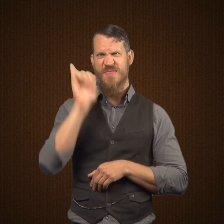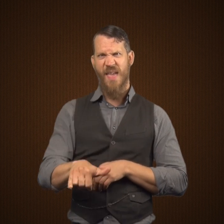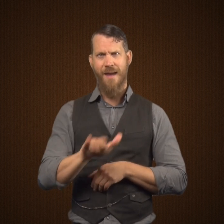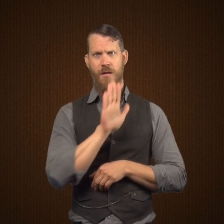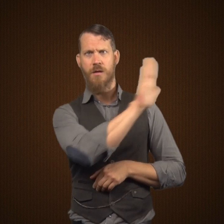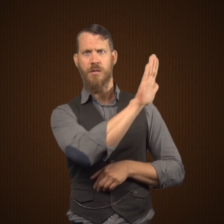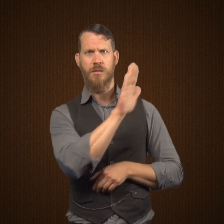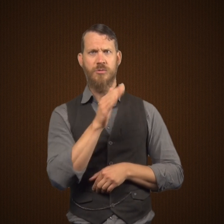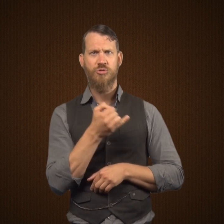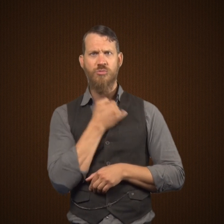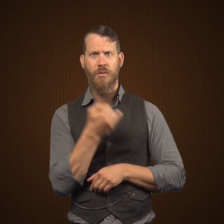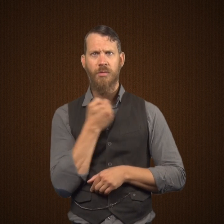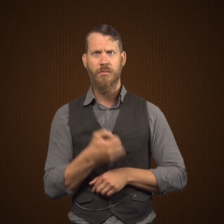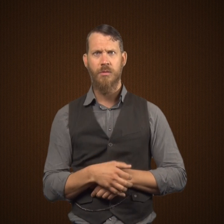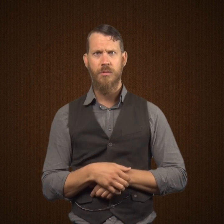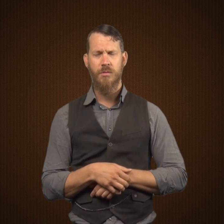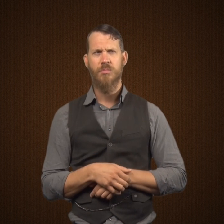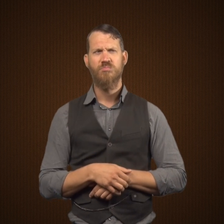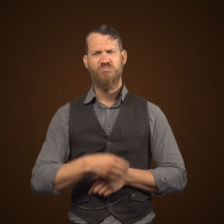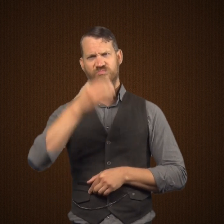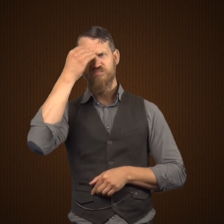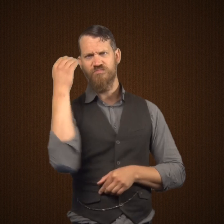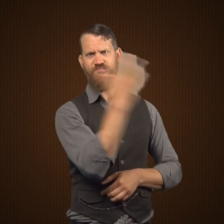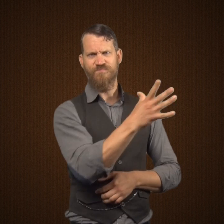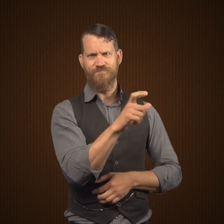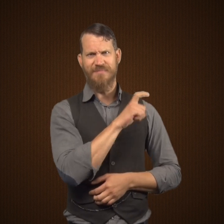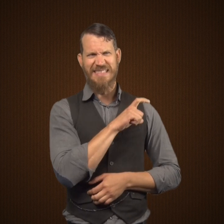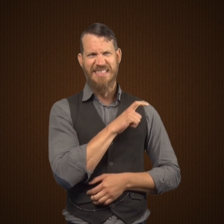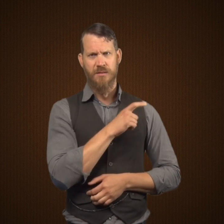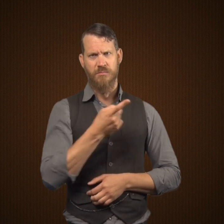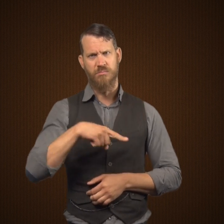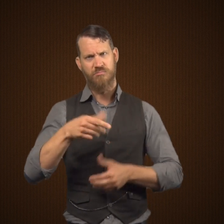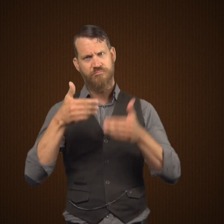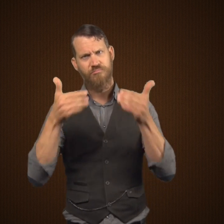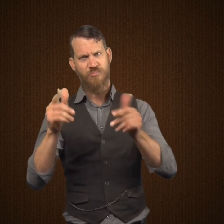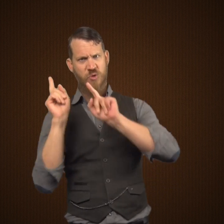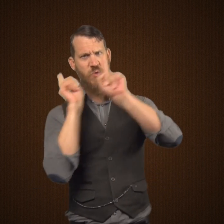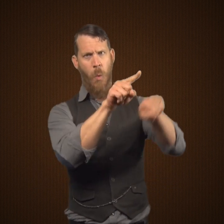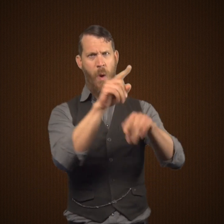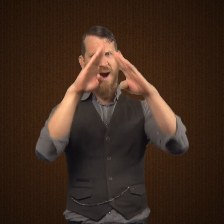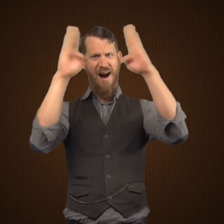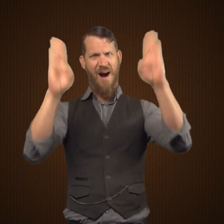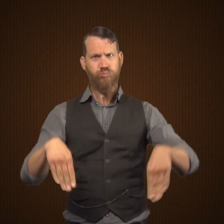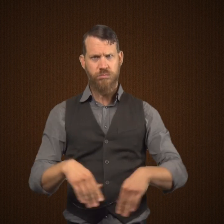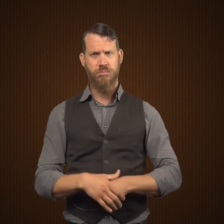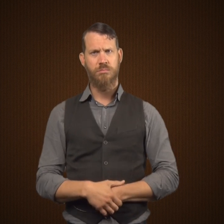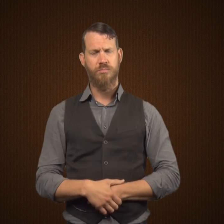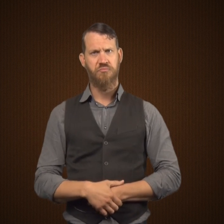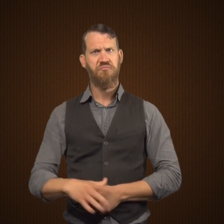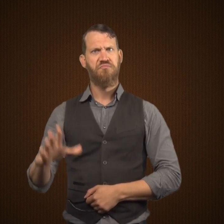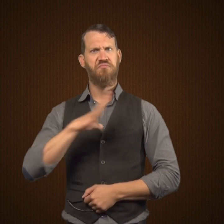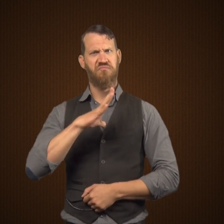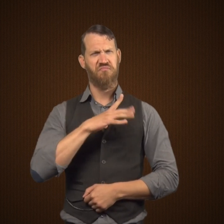Now Mr. Utterson looked at that broken cane and identified it as belonging to Dr. Jekyll. So he told the police.